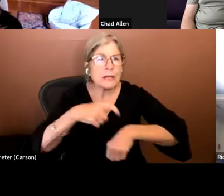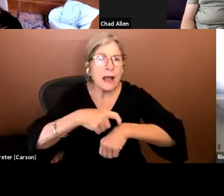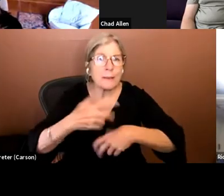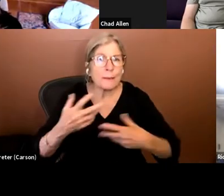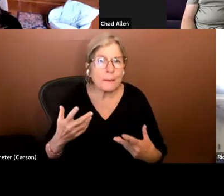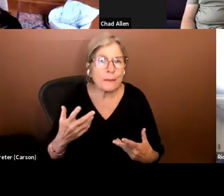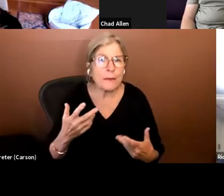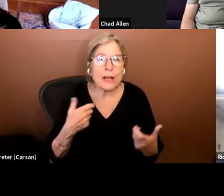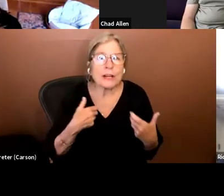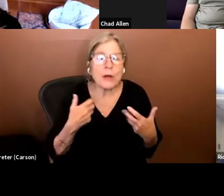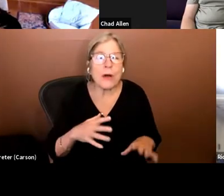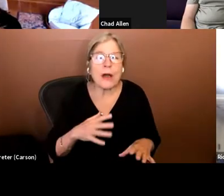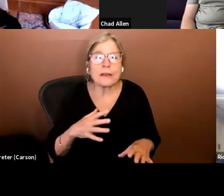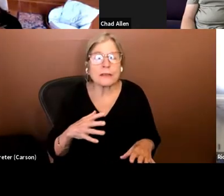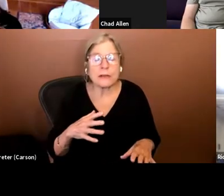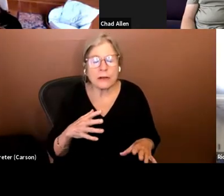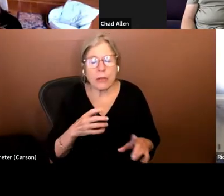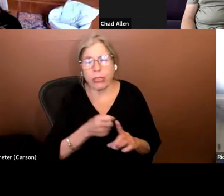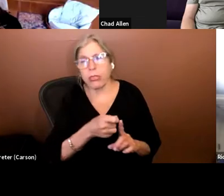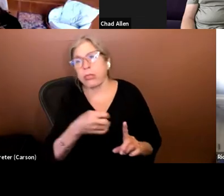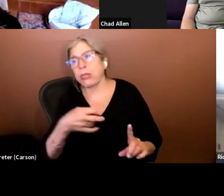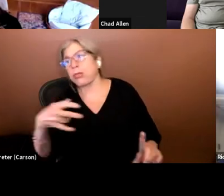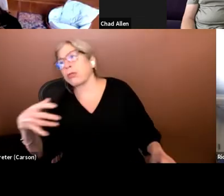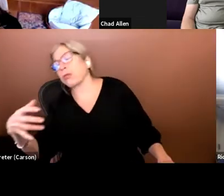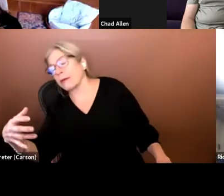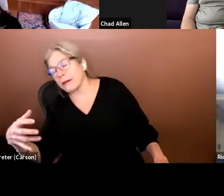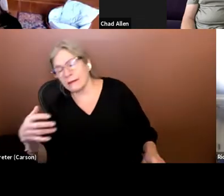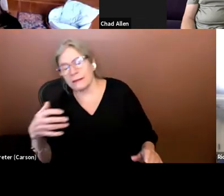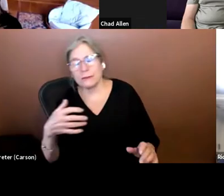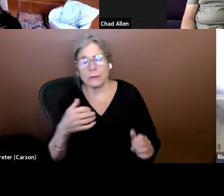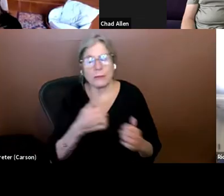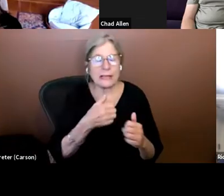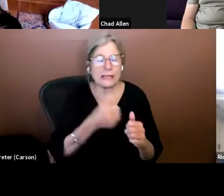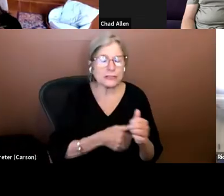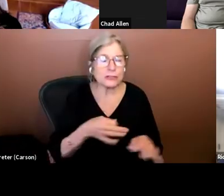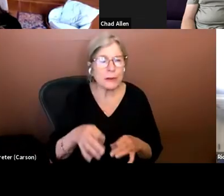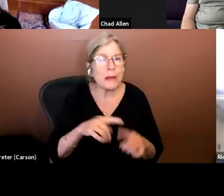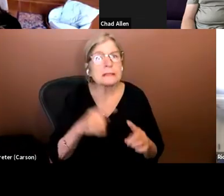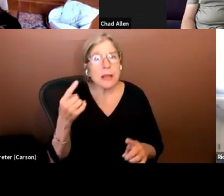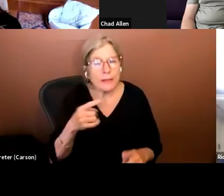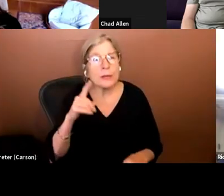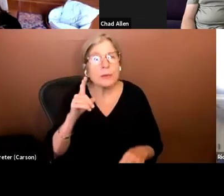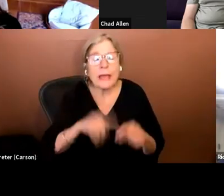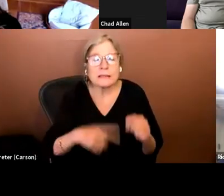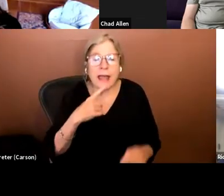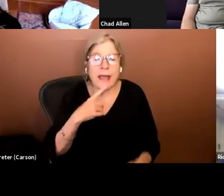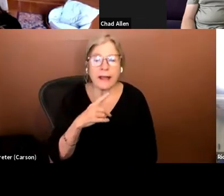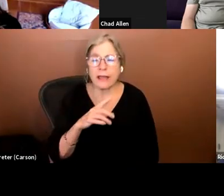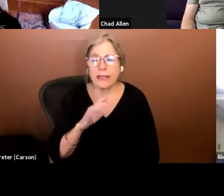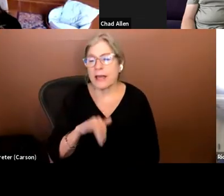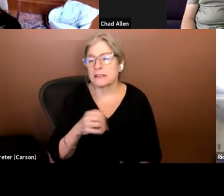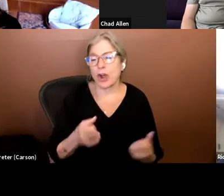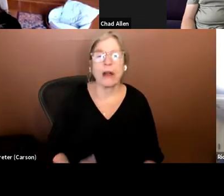t want to make a novel of your description every time. Yet it's something you can't just say it's a car. It's something that doesn